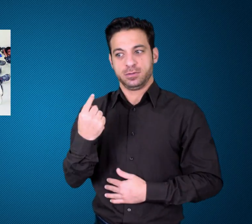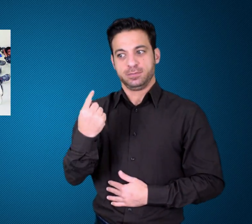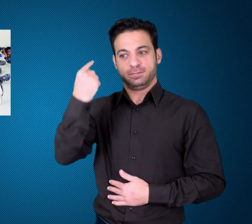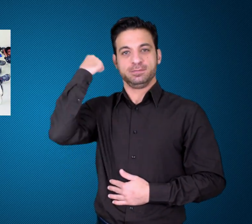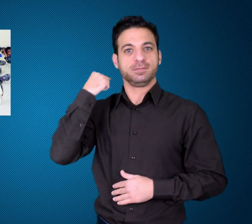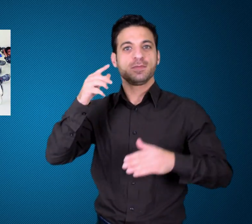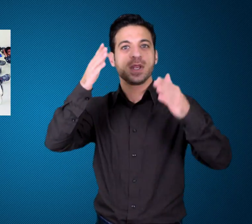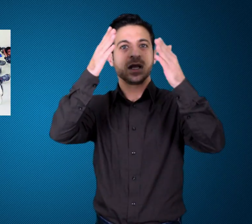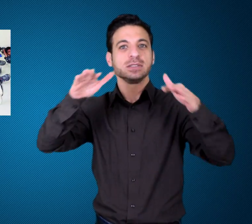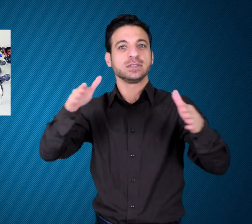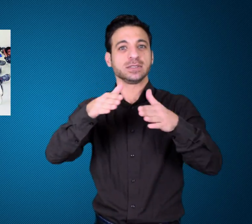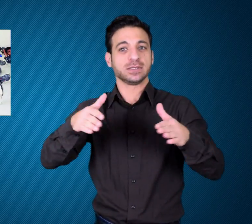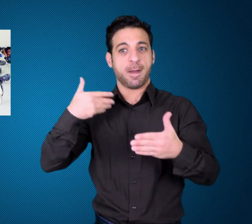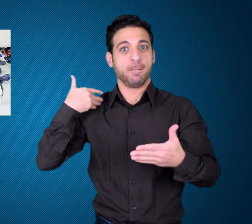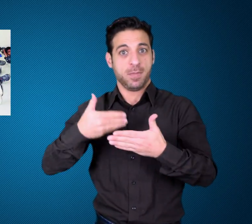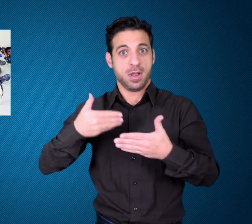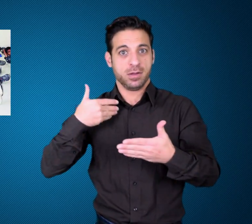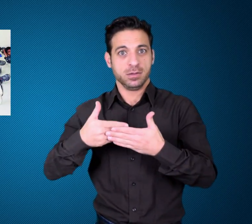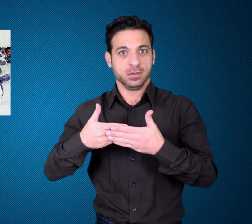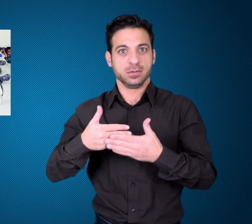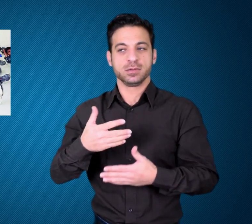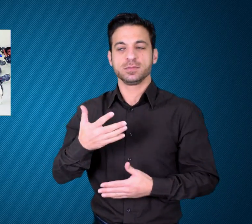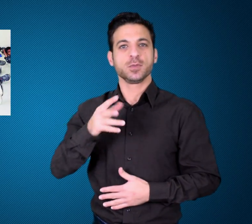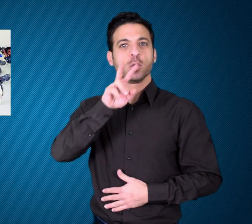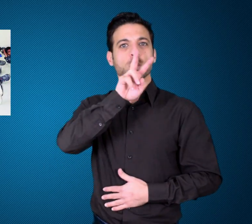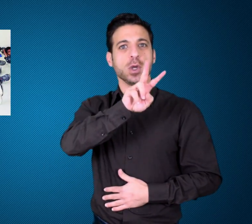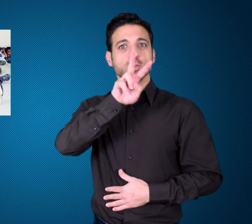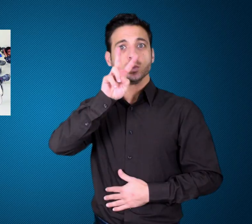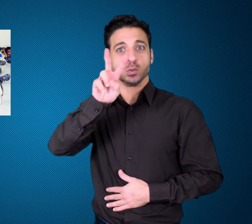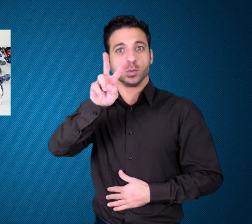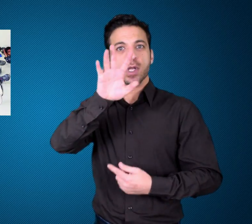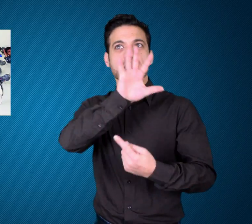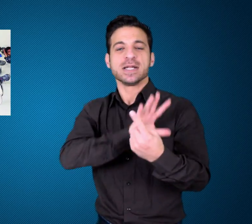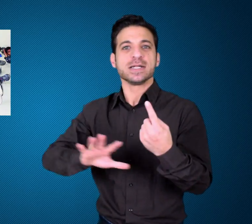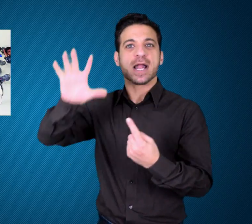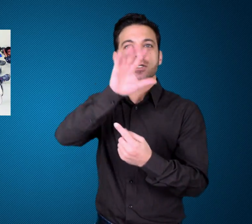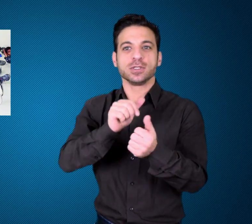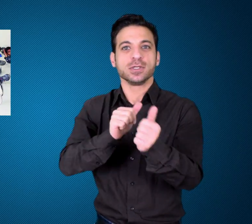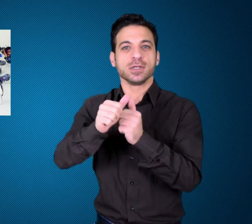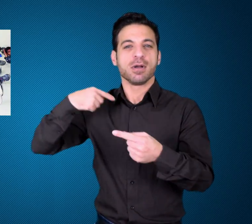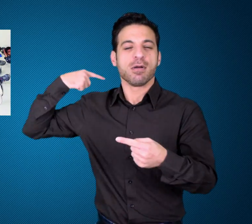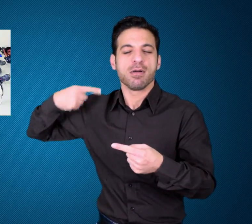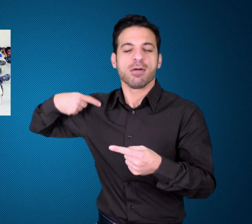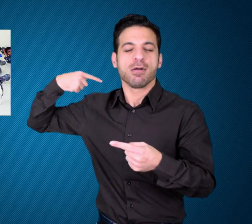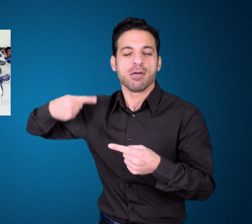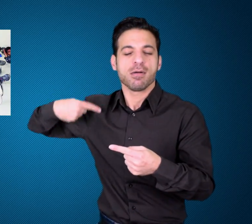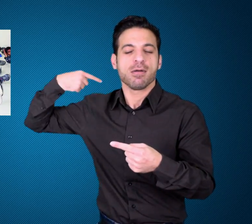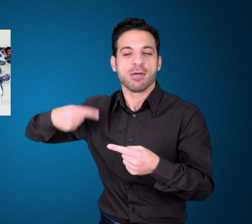preparedness of the complex which